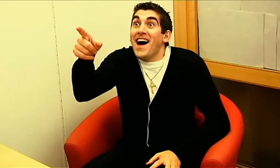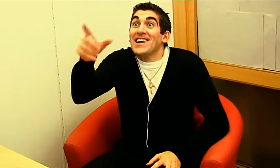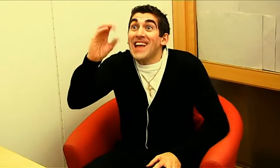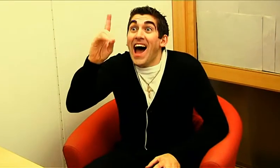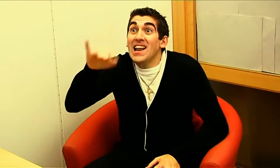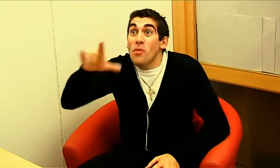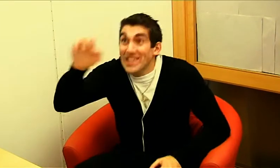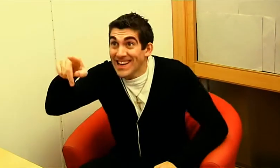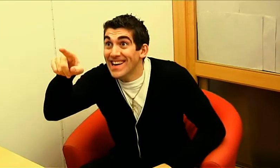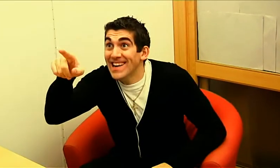Salim.se?